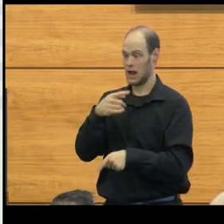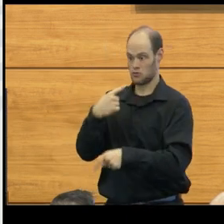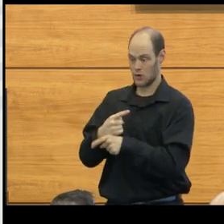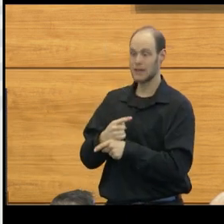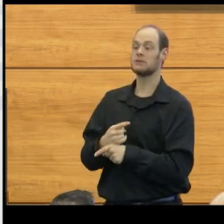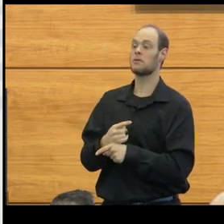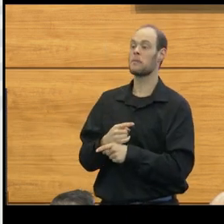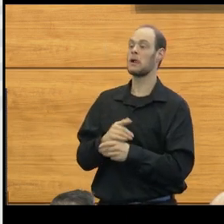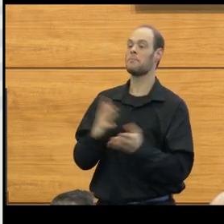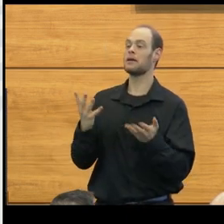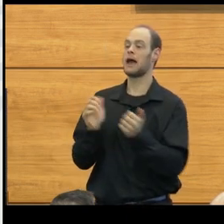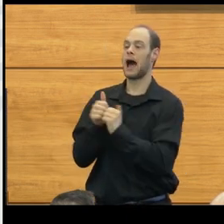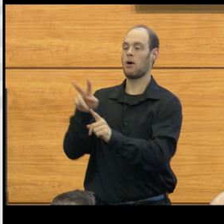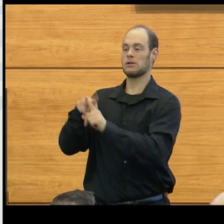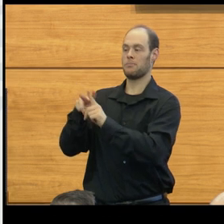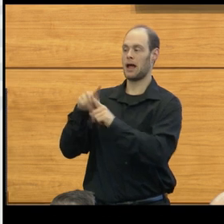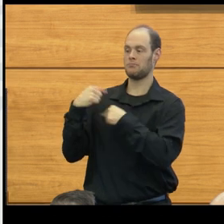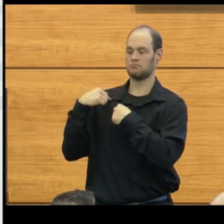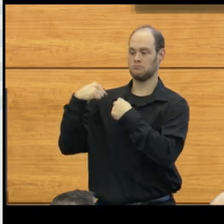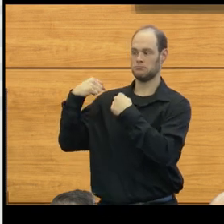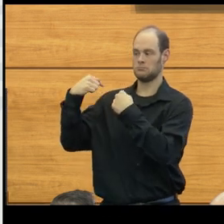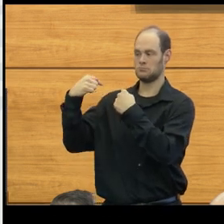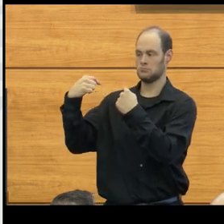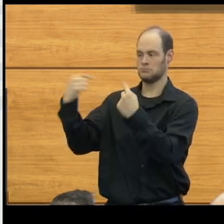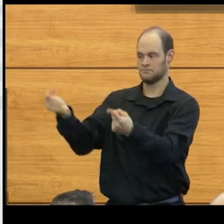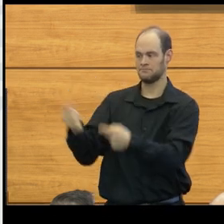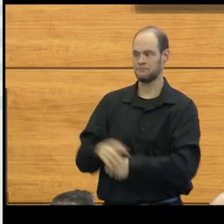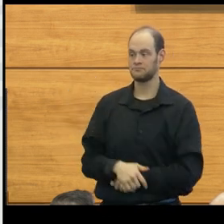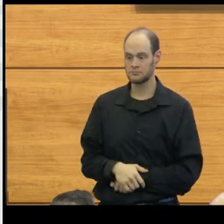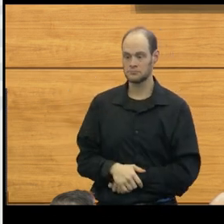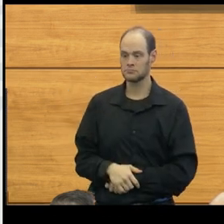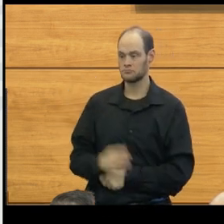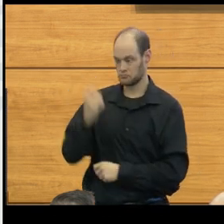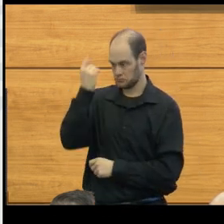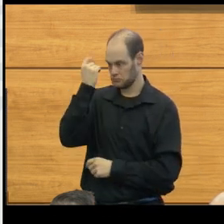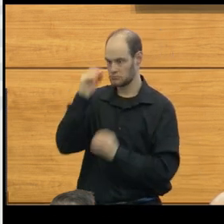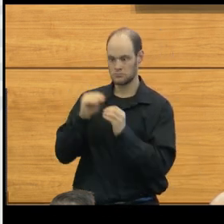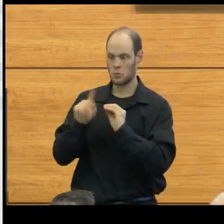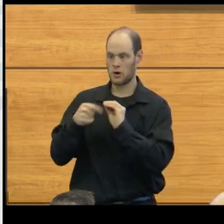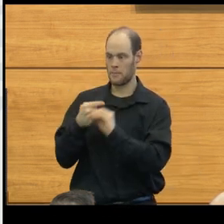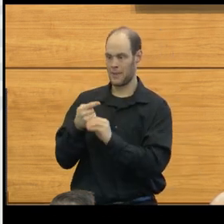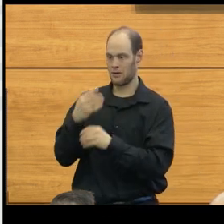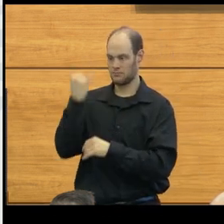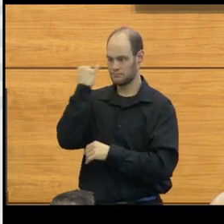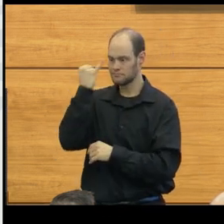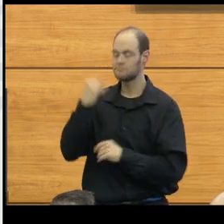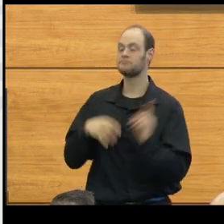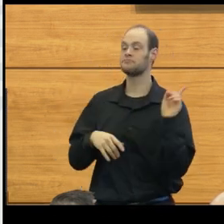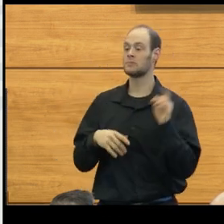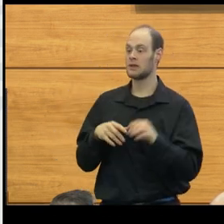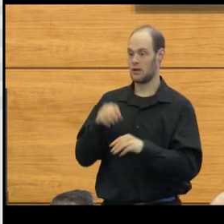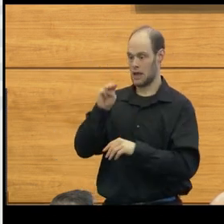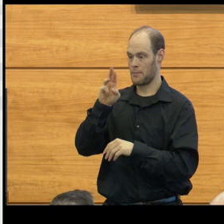but it's the one that's applied over these many years. Understanding more about it, we've also looked at now MRI scanning,